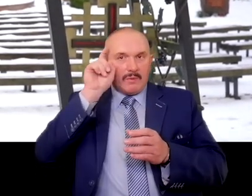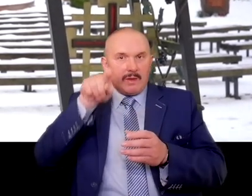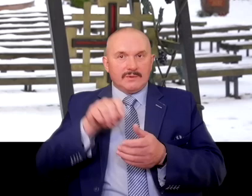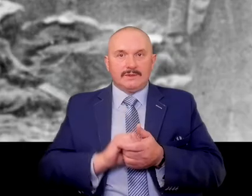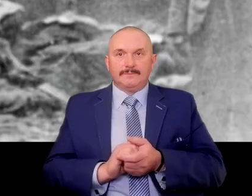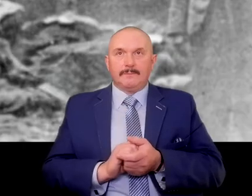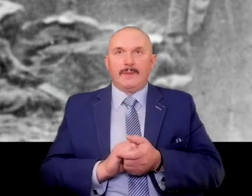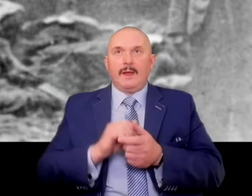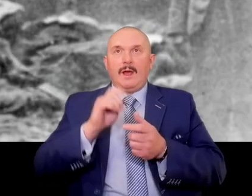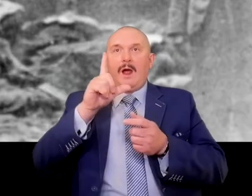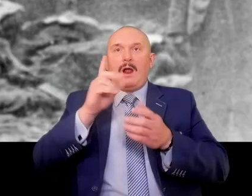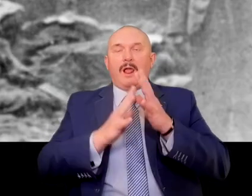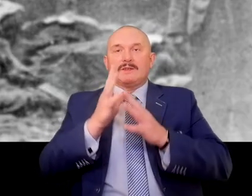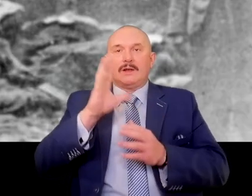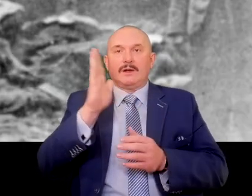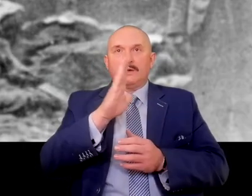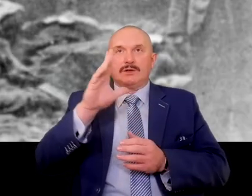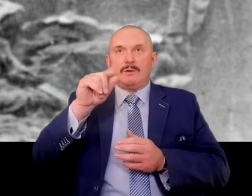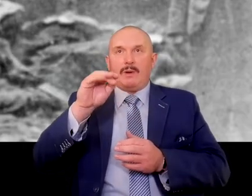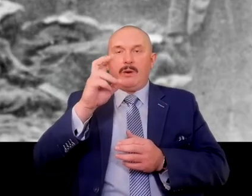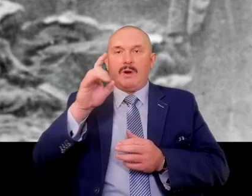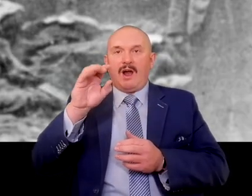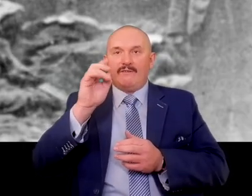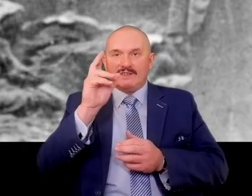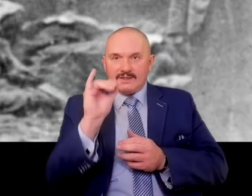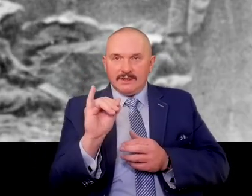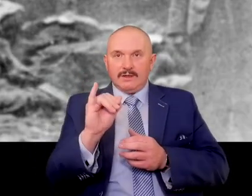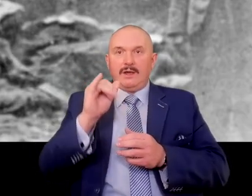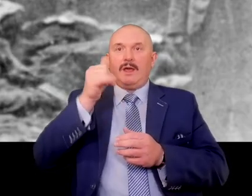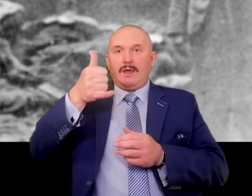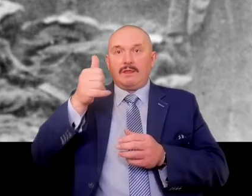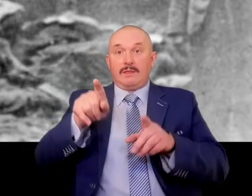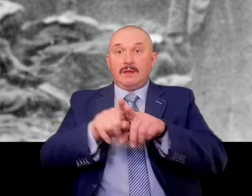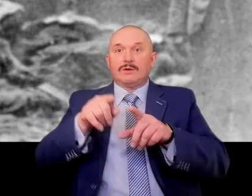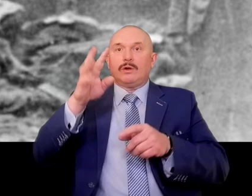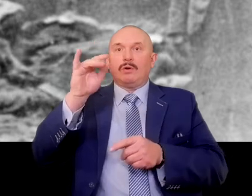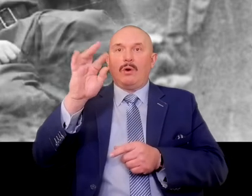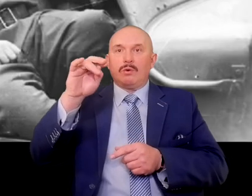Szpęgawski forest, or one of the forts in Toruń, and many others.